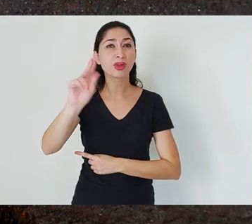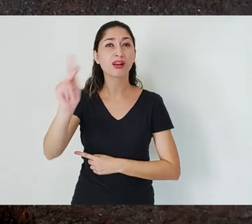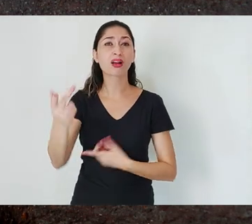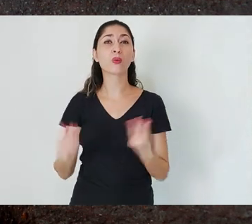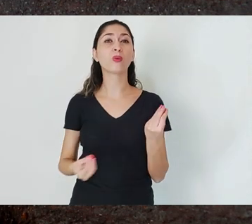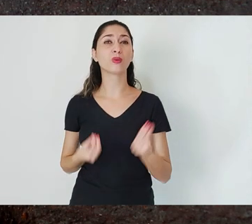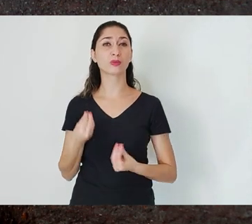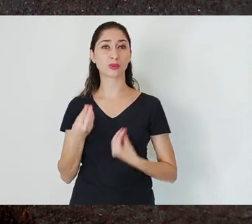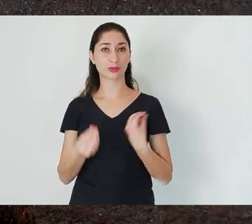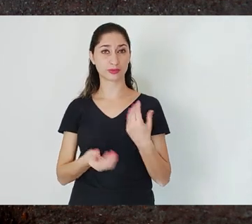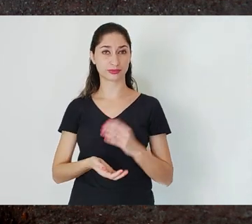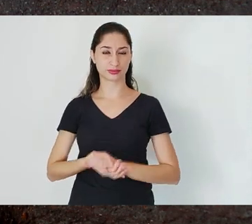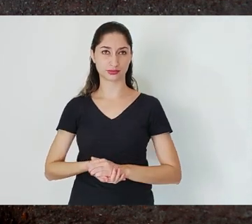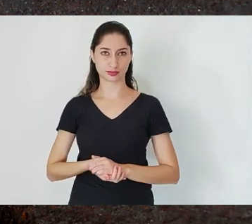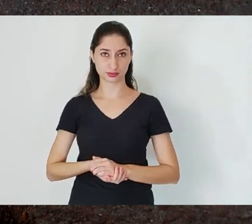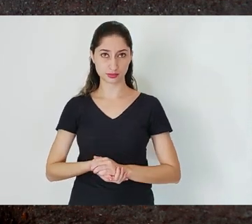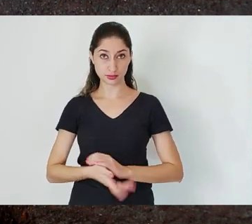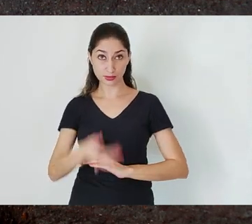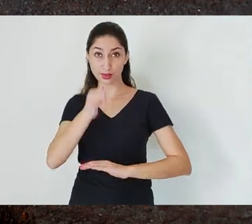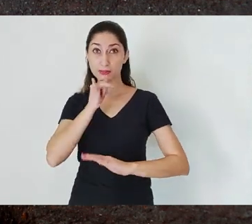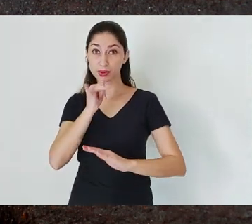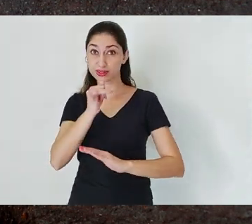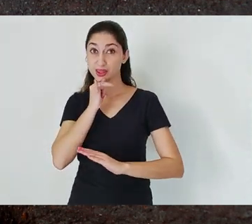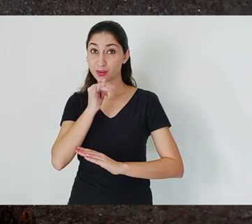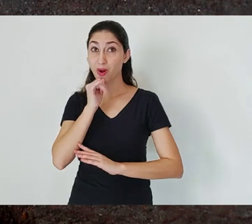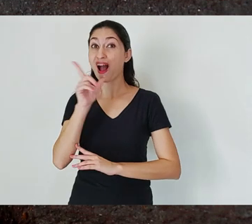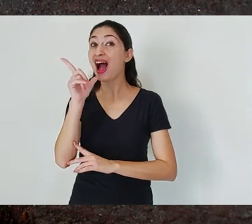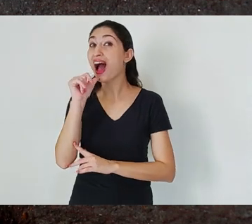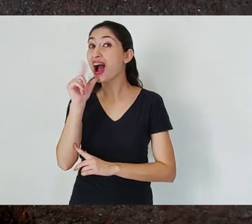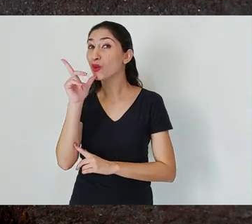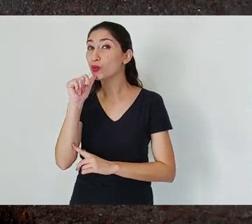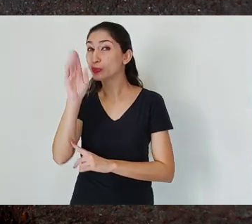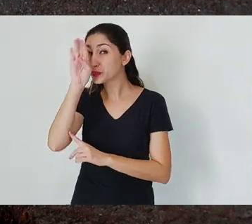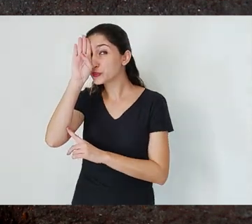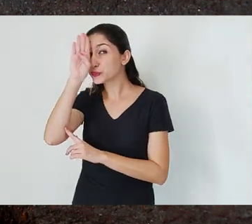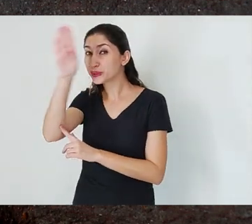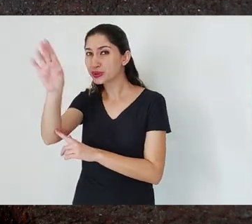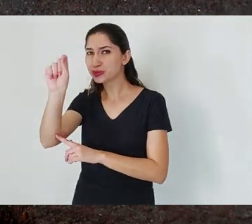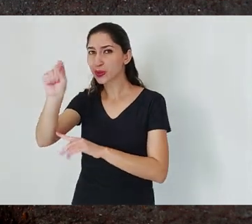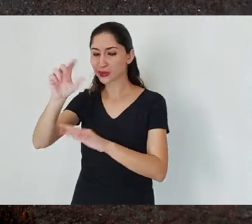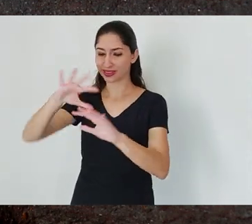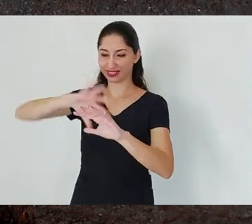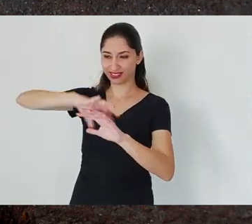The main aquifer in the entire region is Serra do Curral.